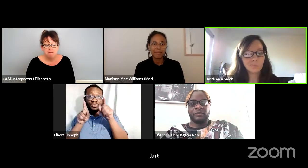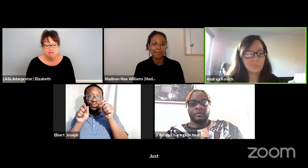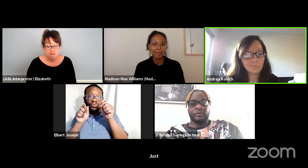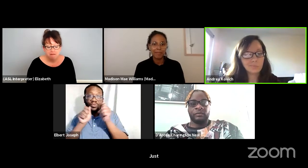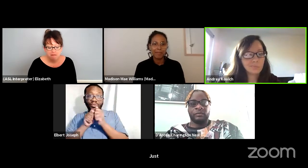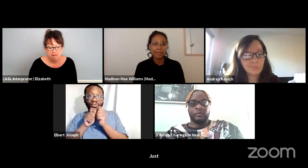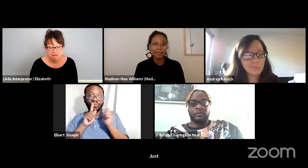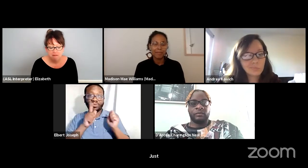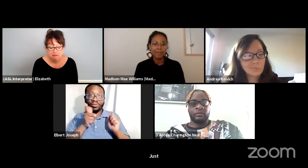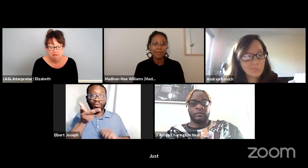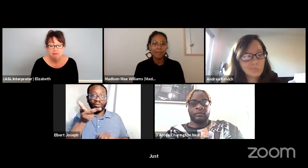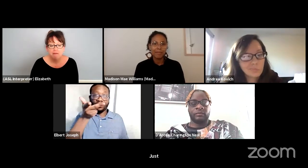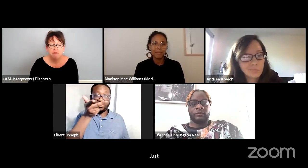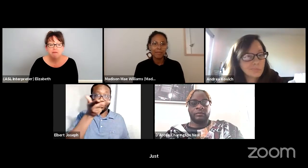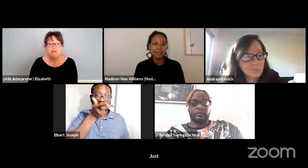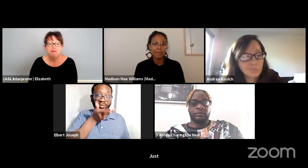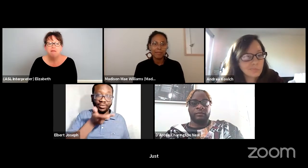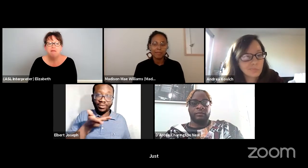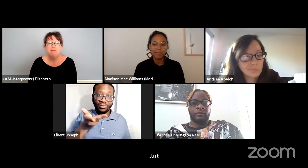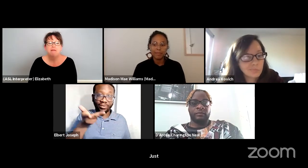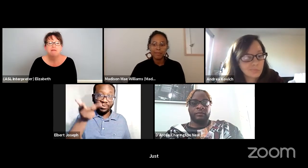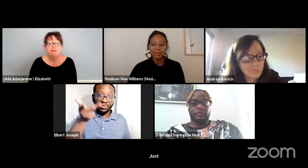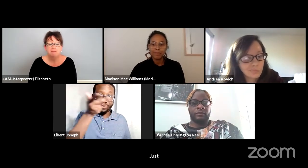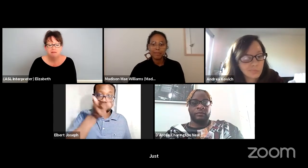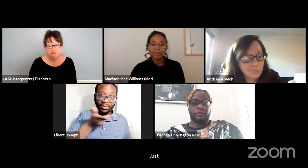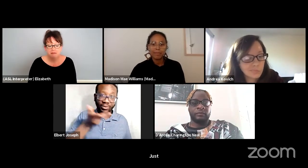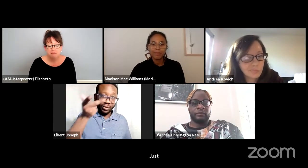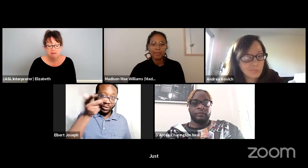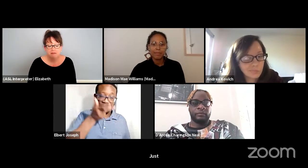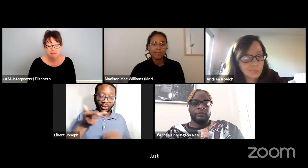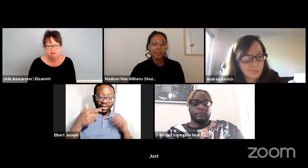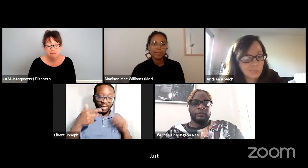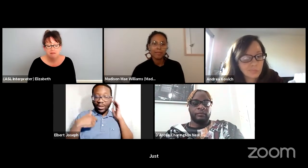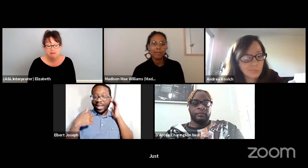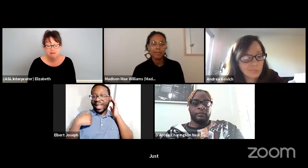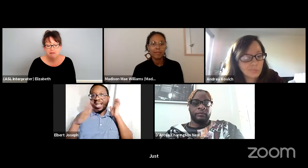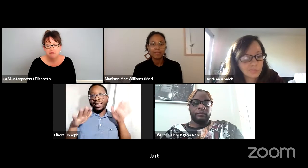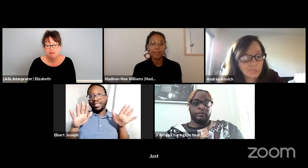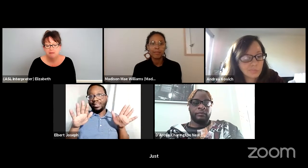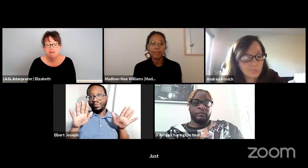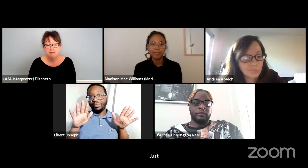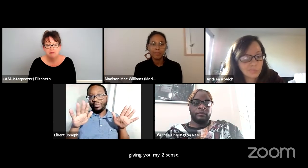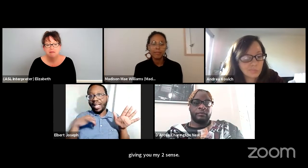I'll have to say I a 100% agree with what the three of you have shared.